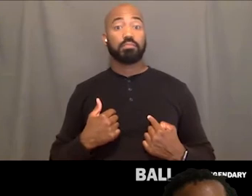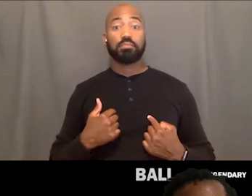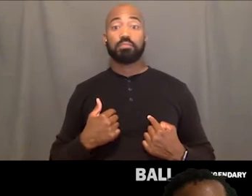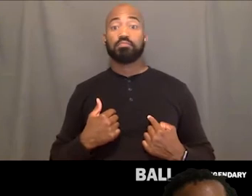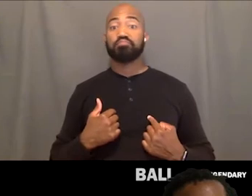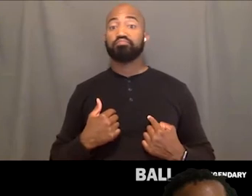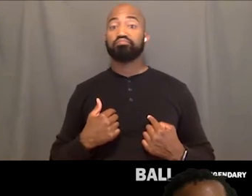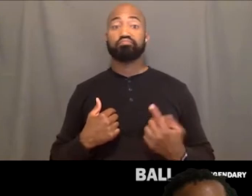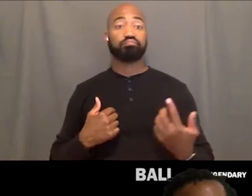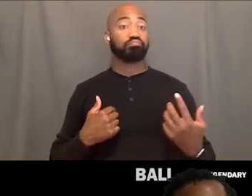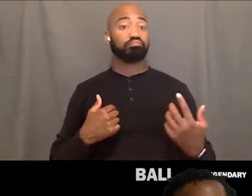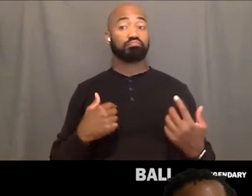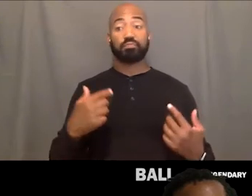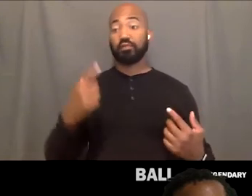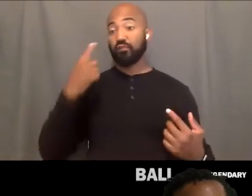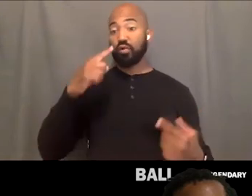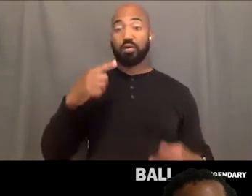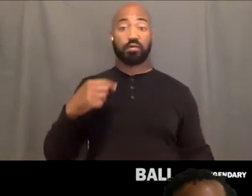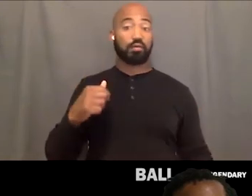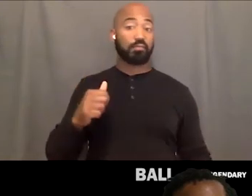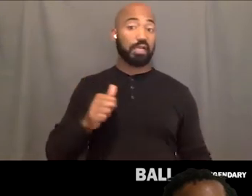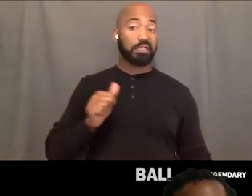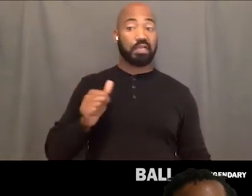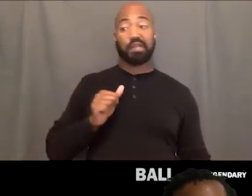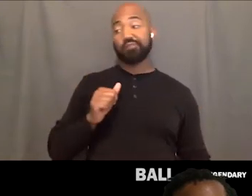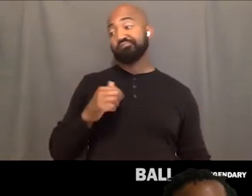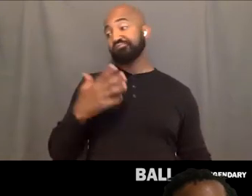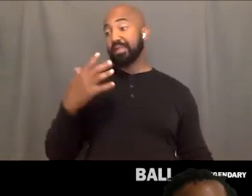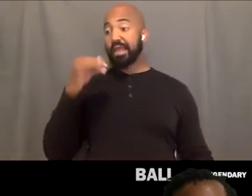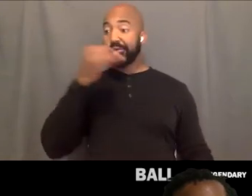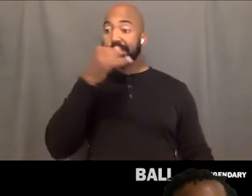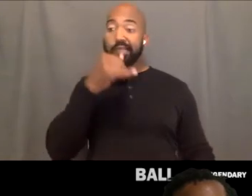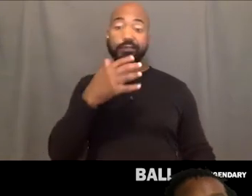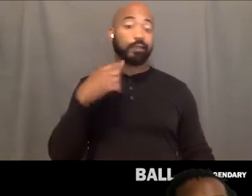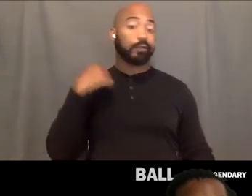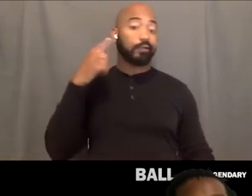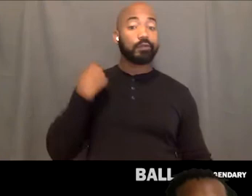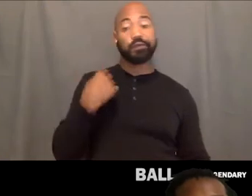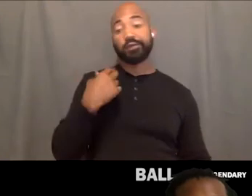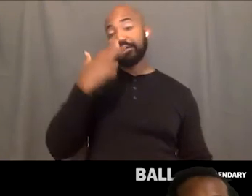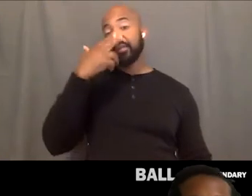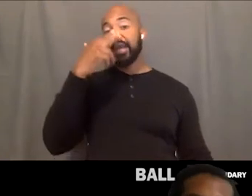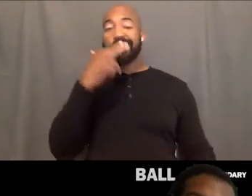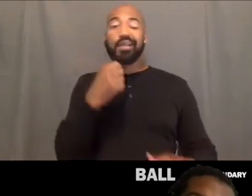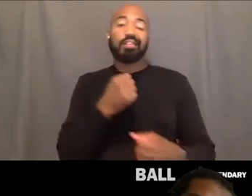funny, lovable, sometimes off the wall stuff like those are the times I get to have those evenings.